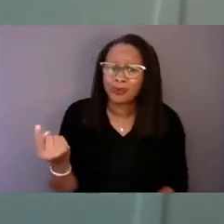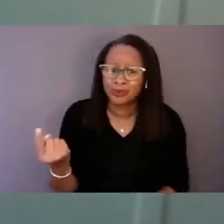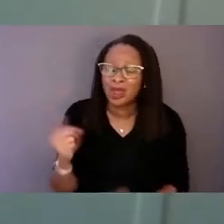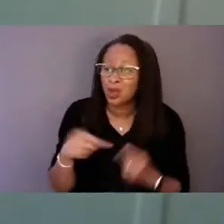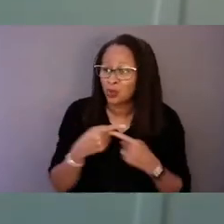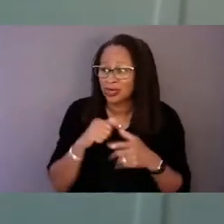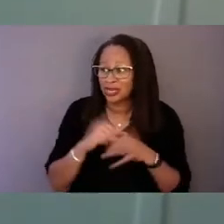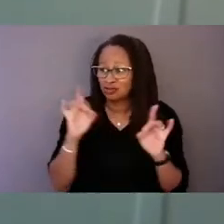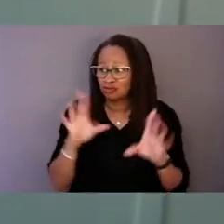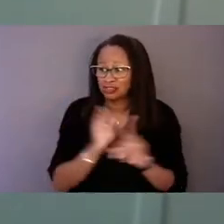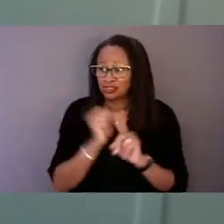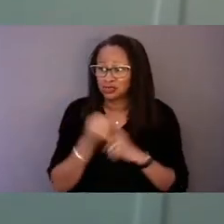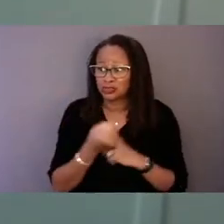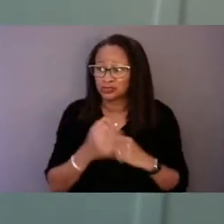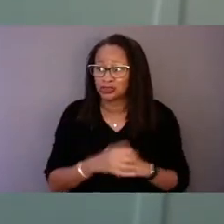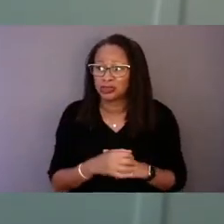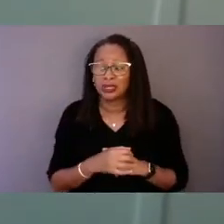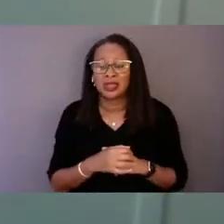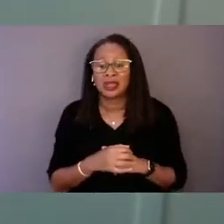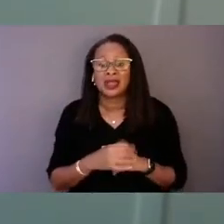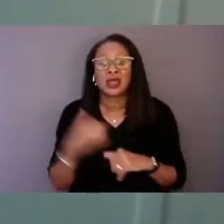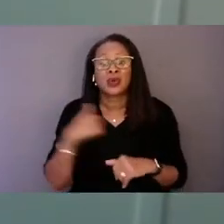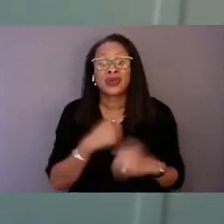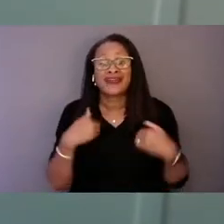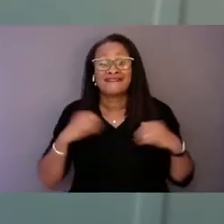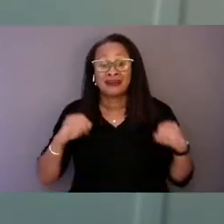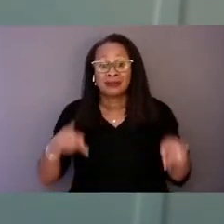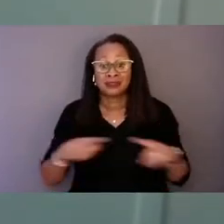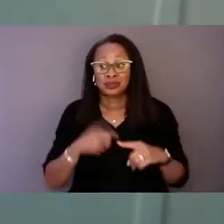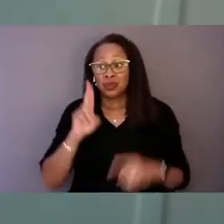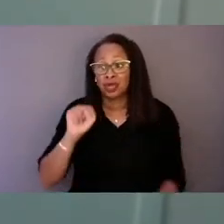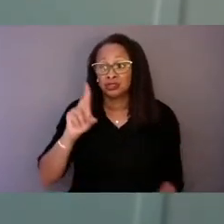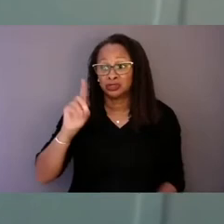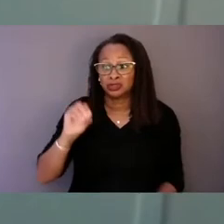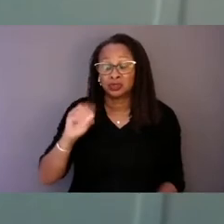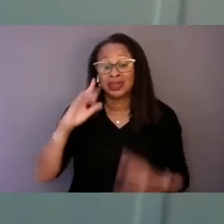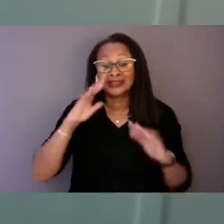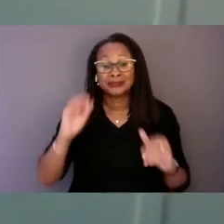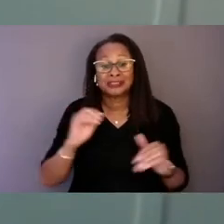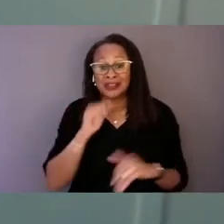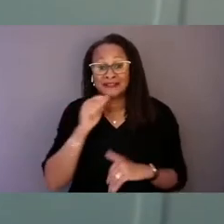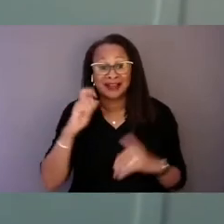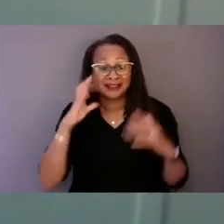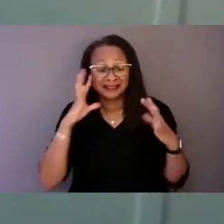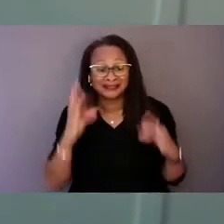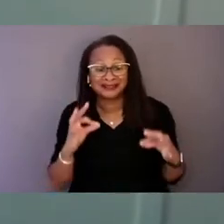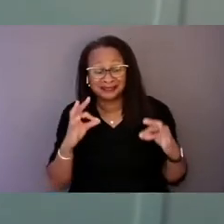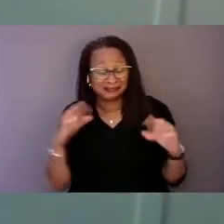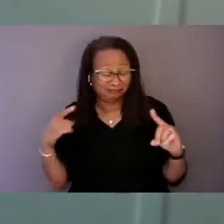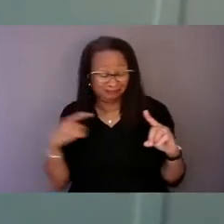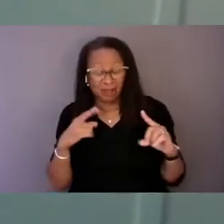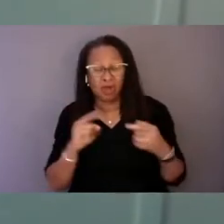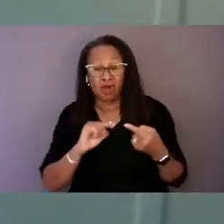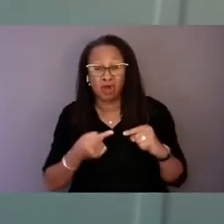We have the opportunity to undo the expectation of unintentional harm and replace it with trust and hope.